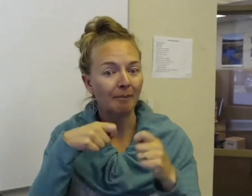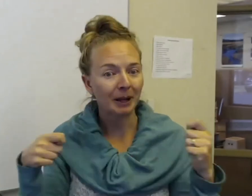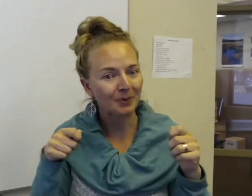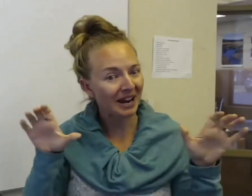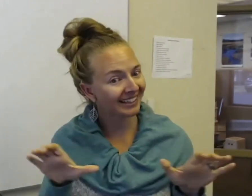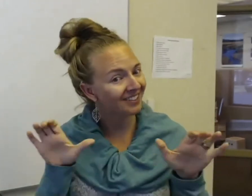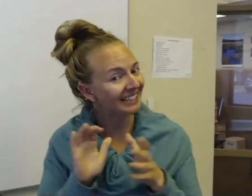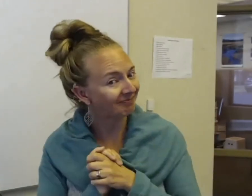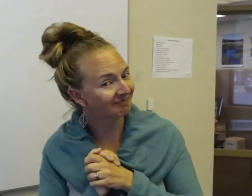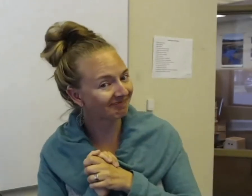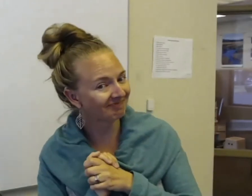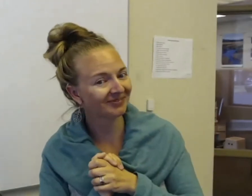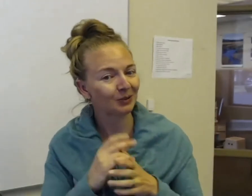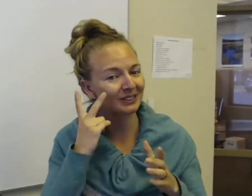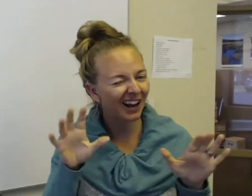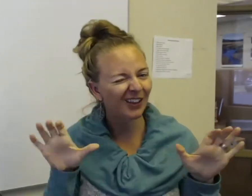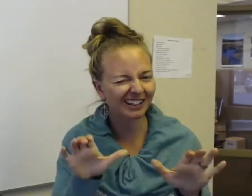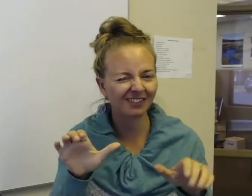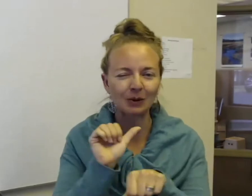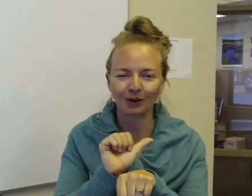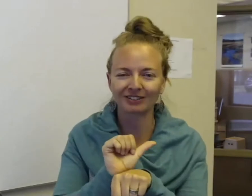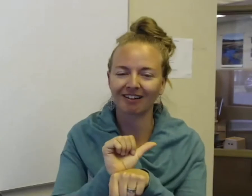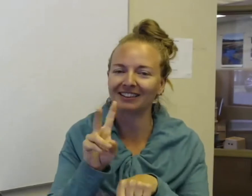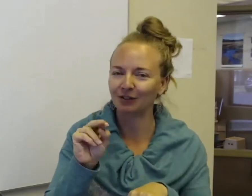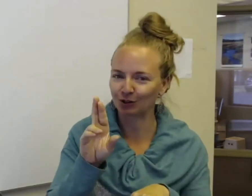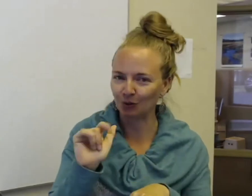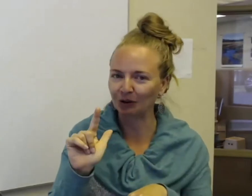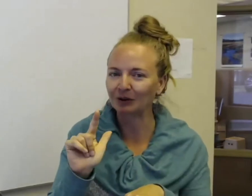an activity. We'll see how the activity works in the virtual world because I've always done